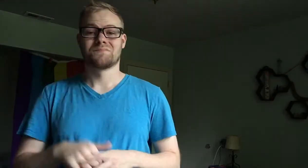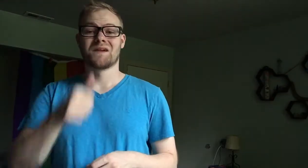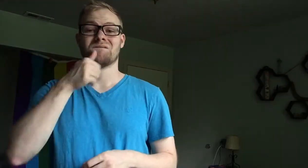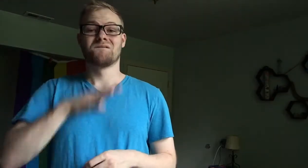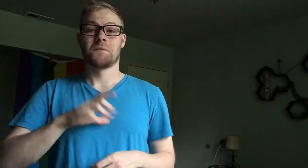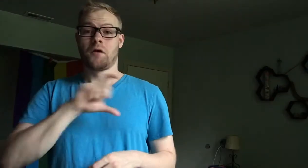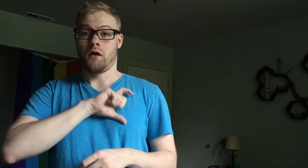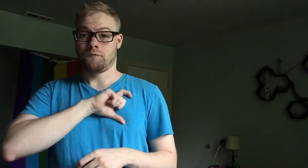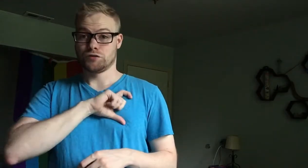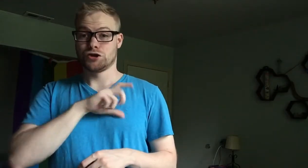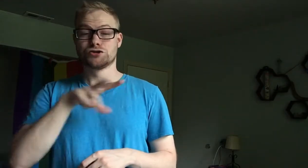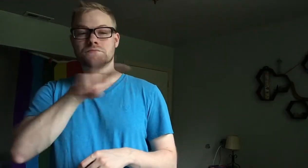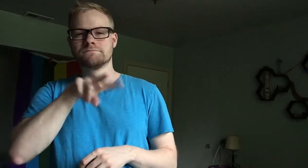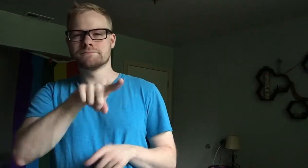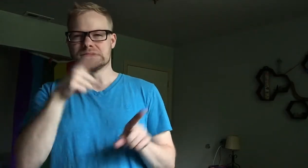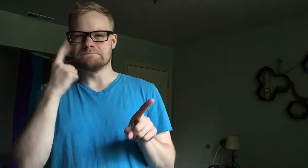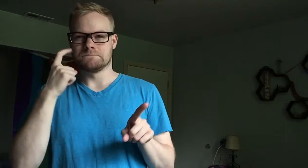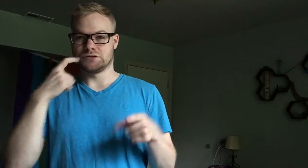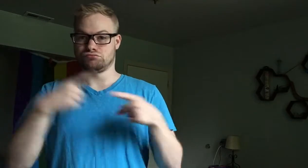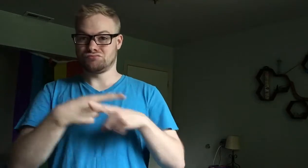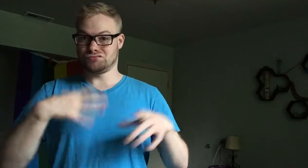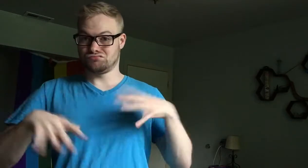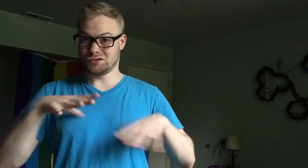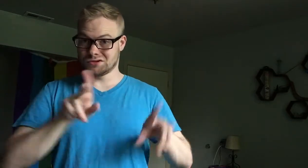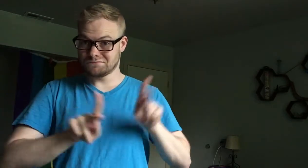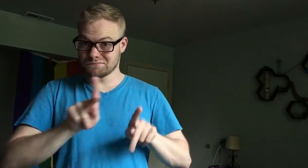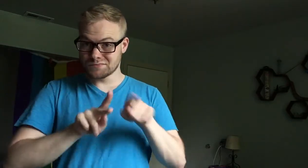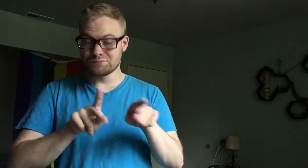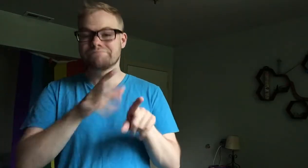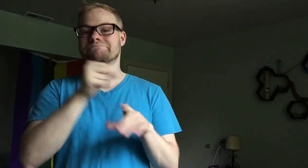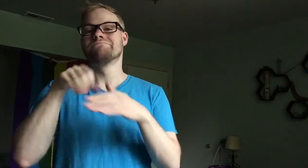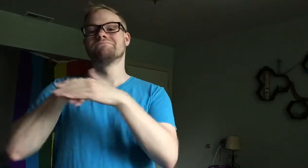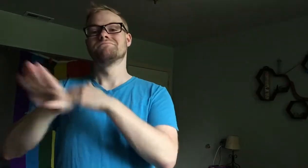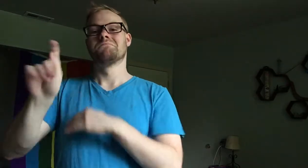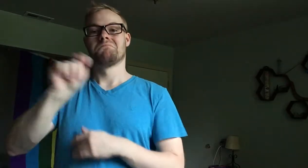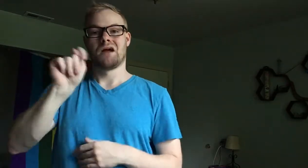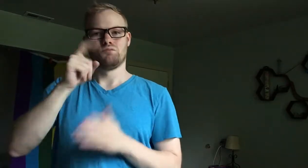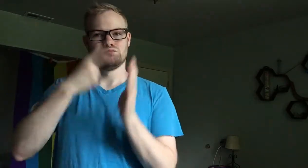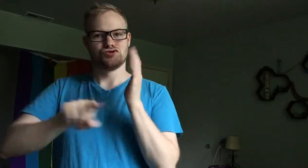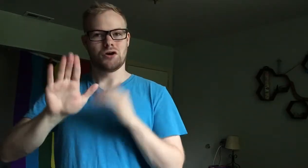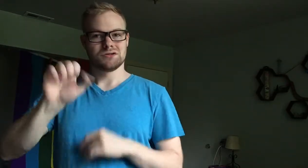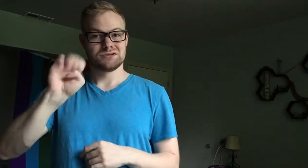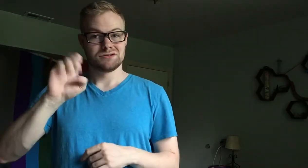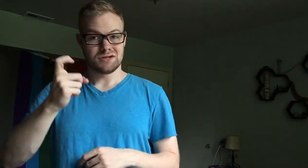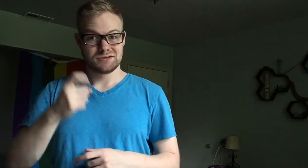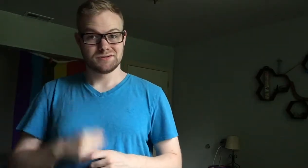Female officers would take suspected cross-dressing patrons into the bathroom to check their sex.